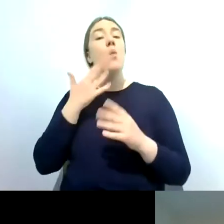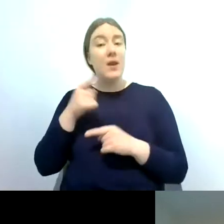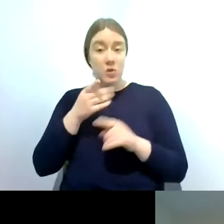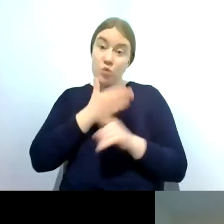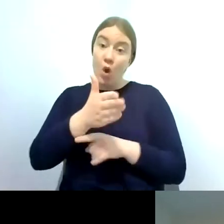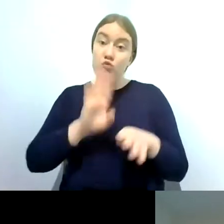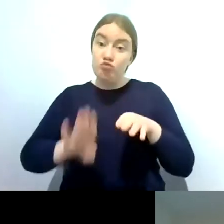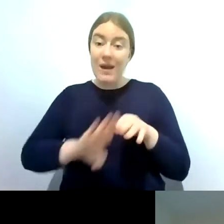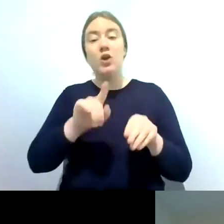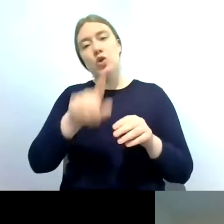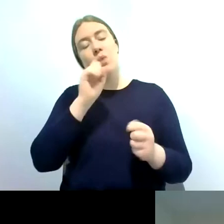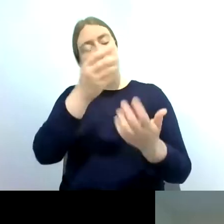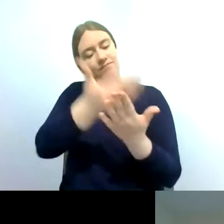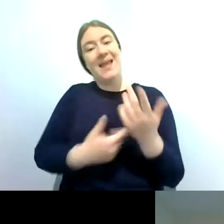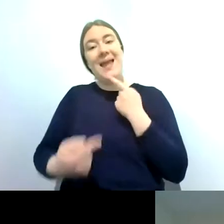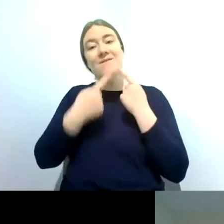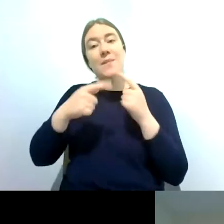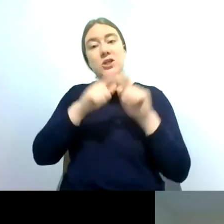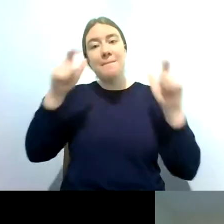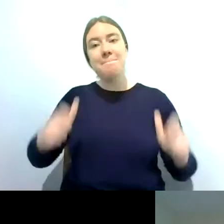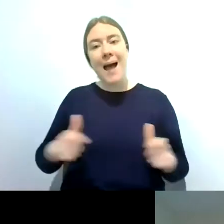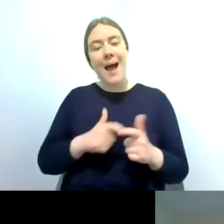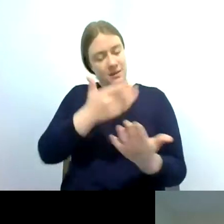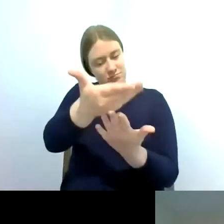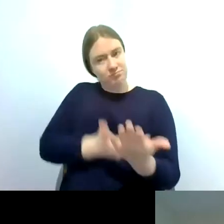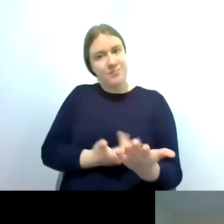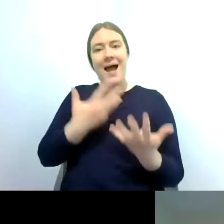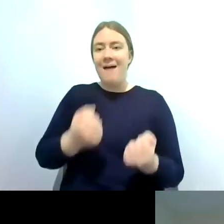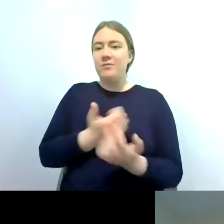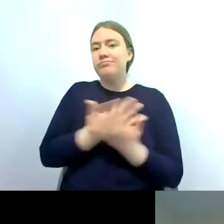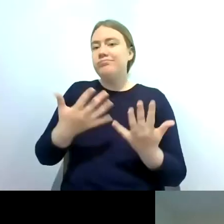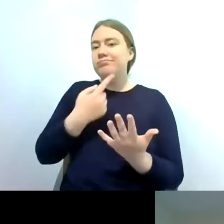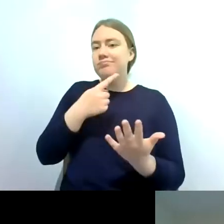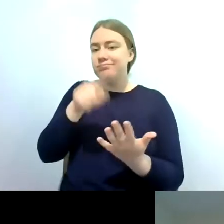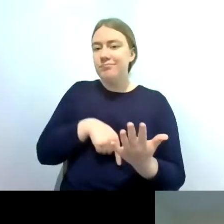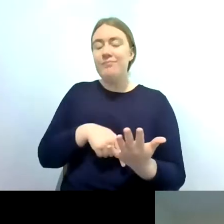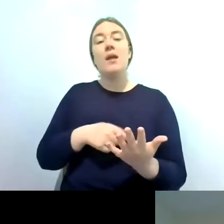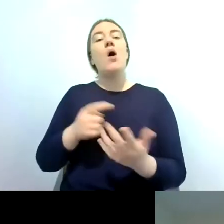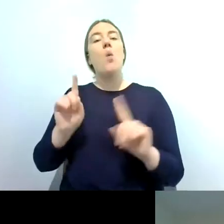information pack to take home with you and within that it has the um invasive species information